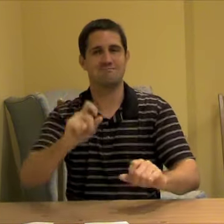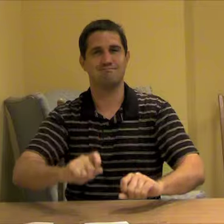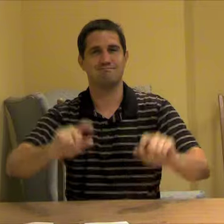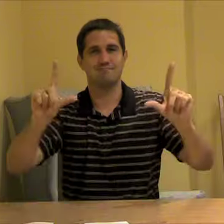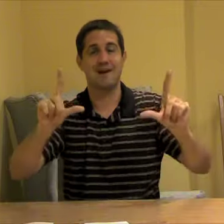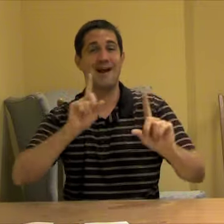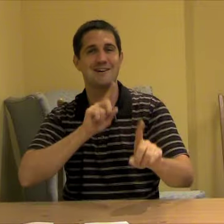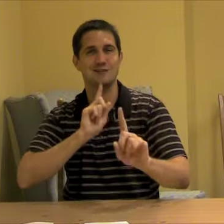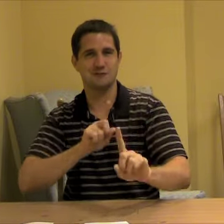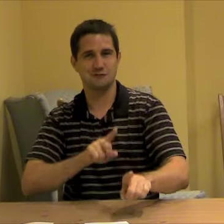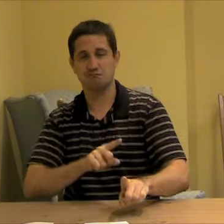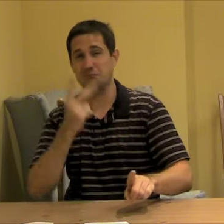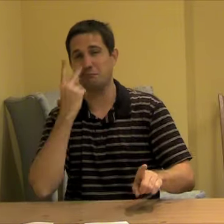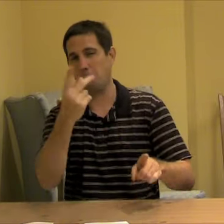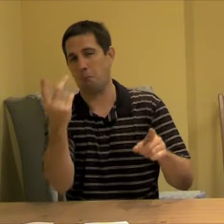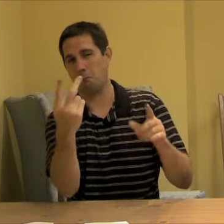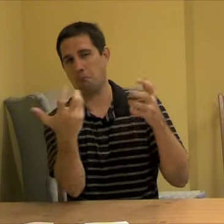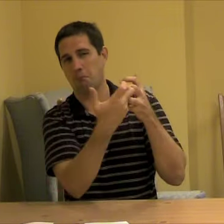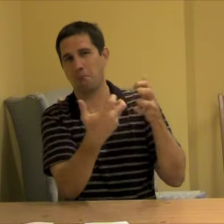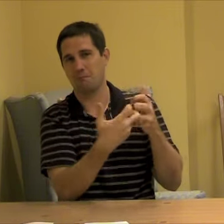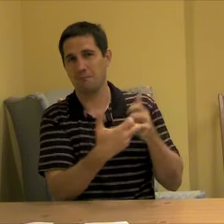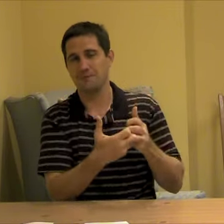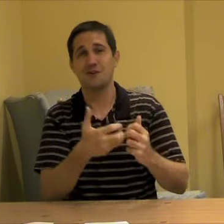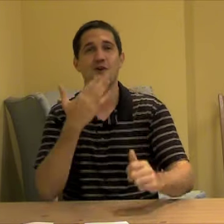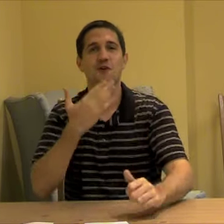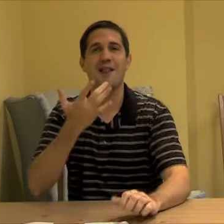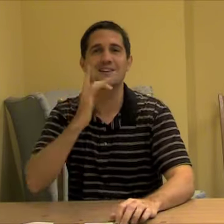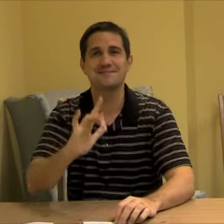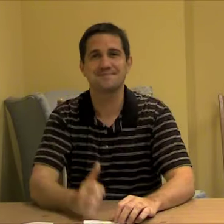Now look up all the answers on the next screen! Good luck!